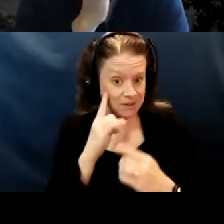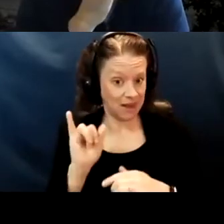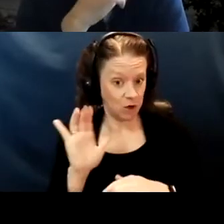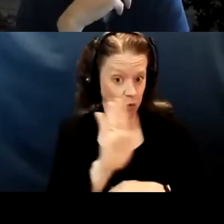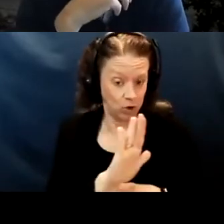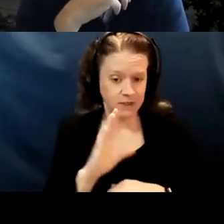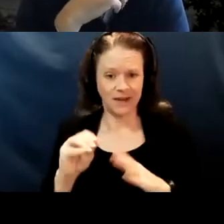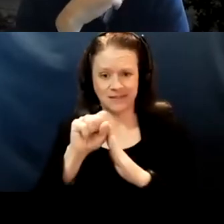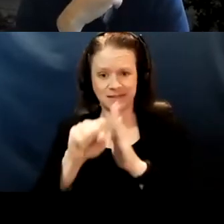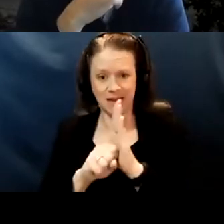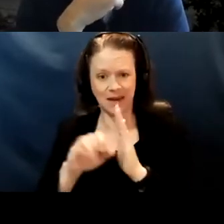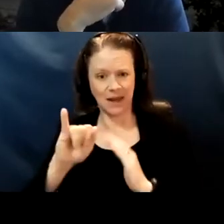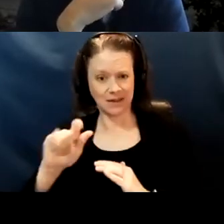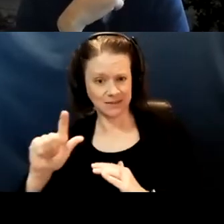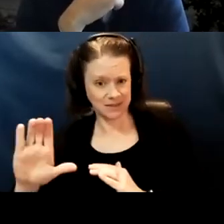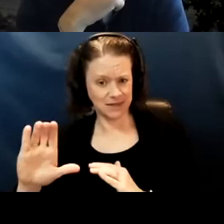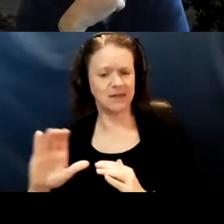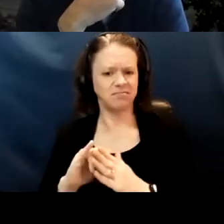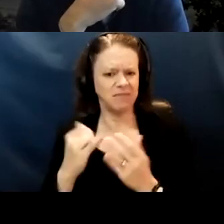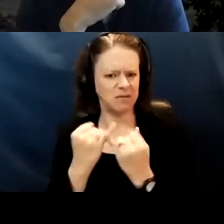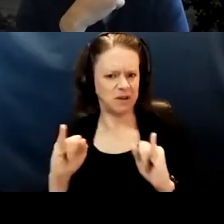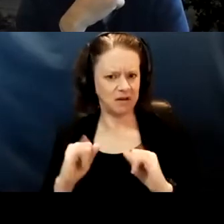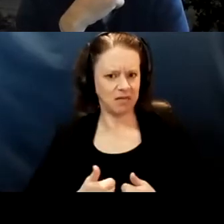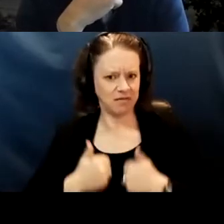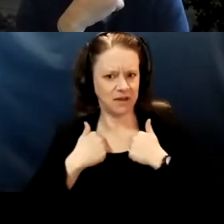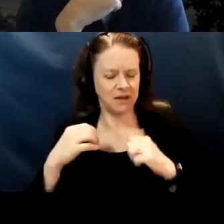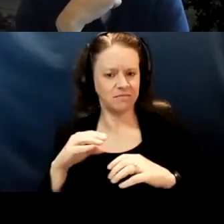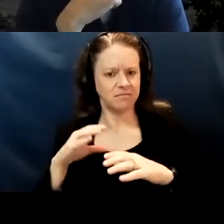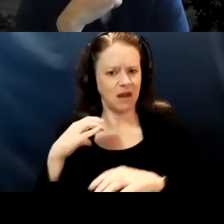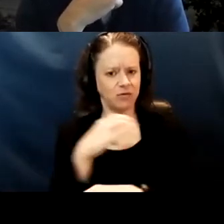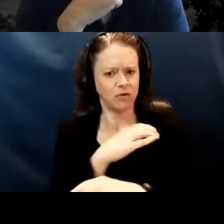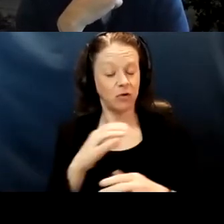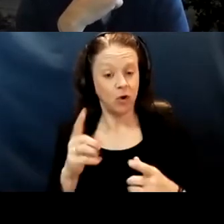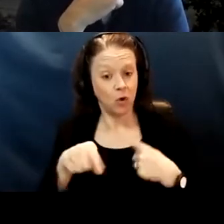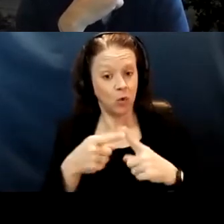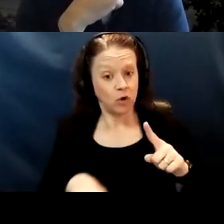to make sure that when you have that platform that you're using it for the voice of the community?